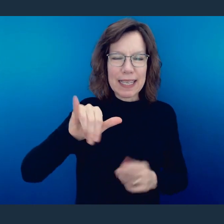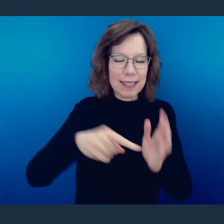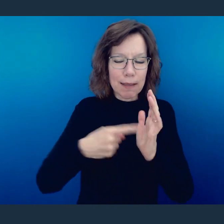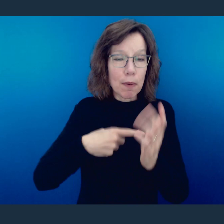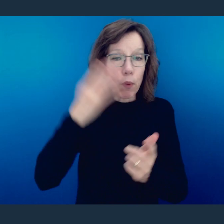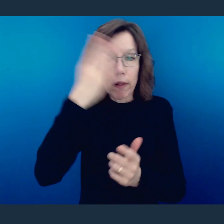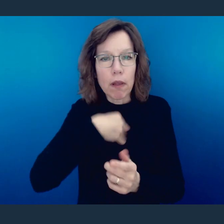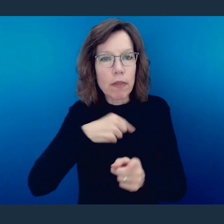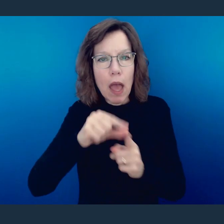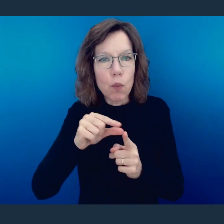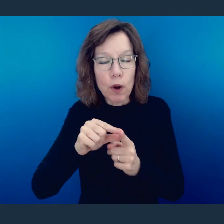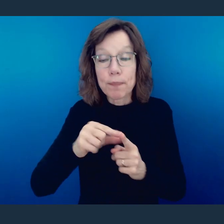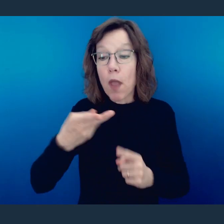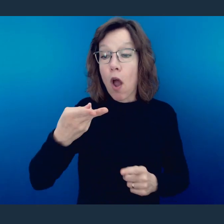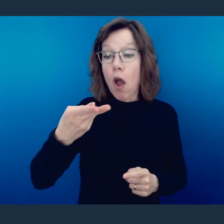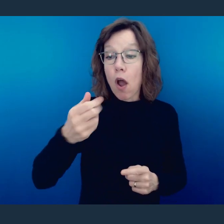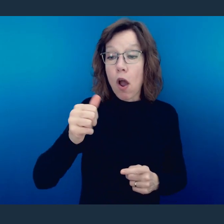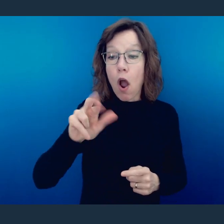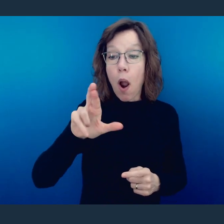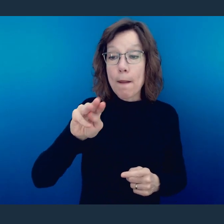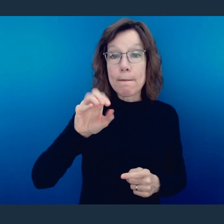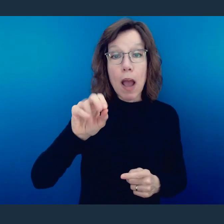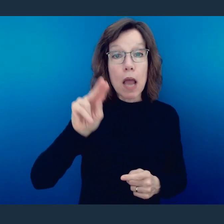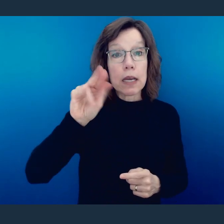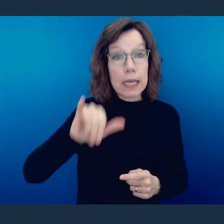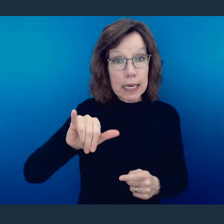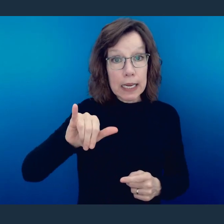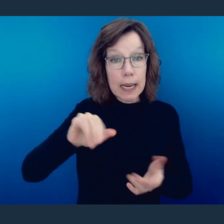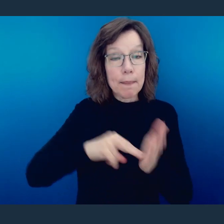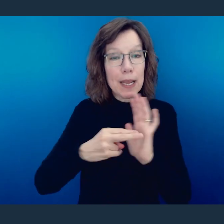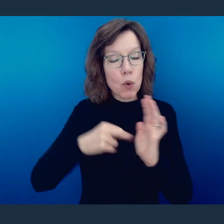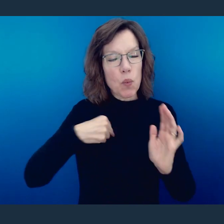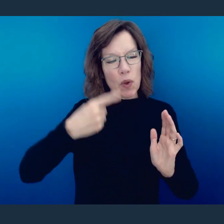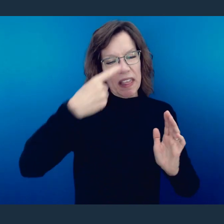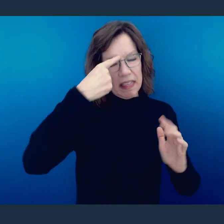miss it here. So I want to give you what that means. That word "harmony" means to think